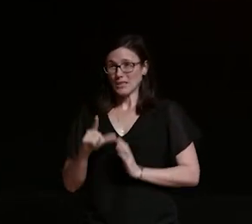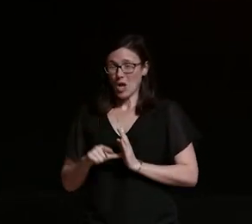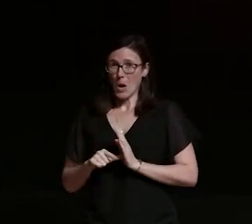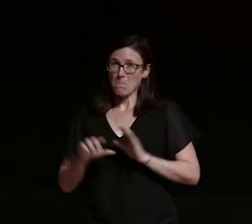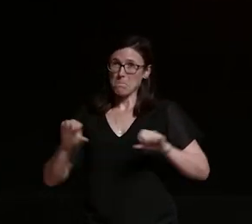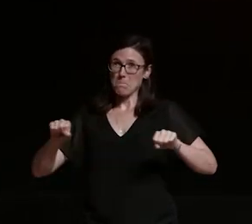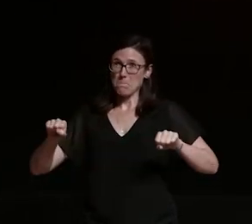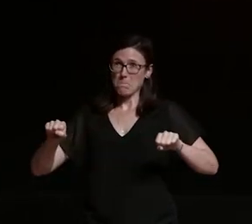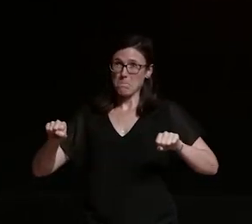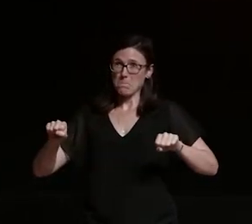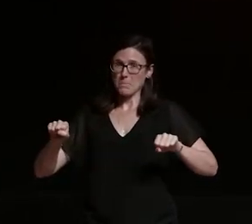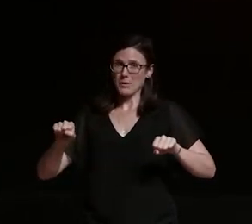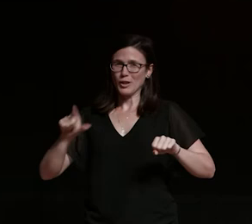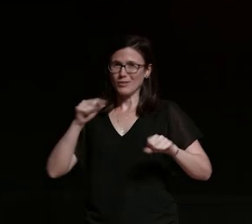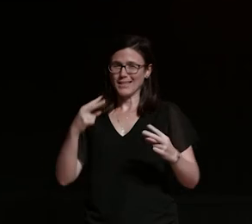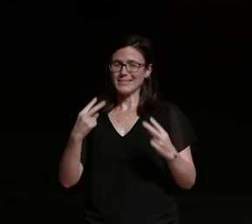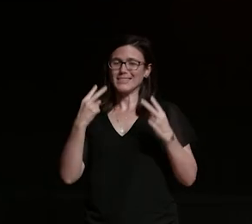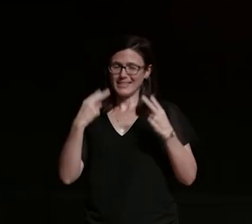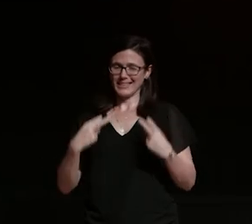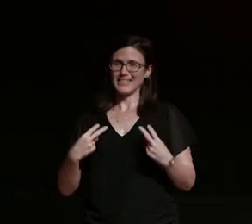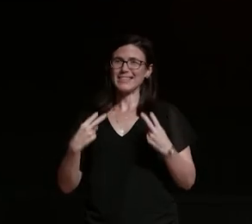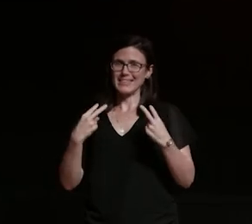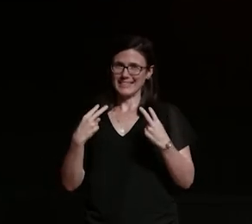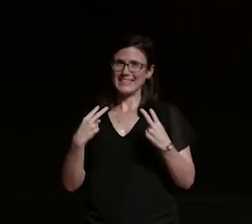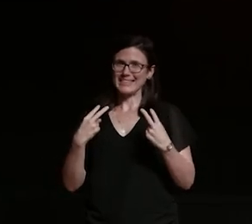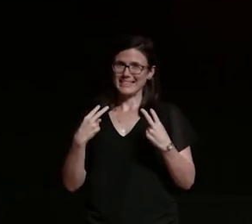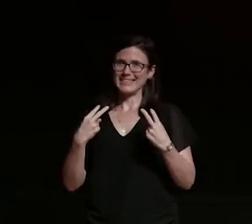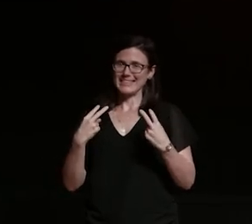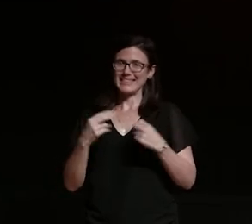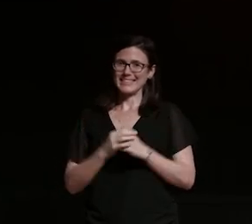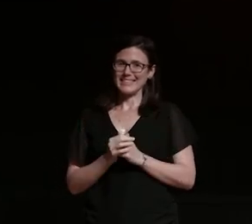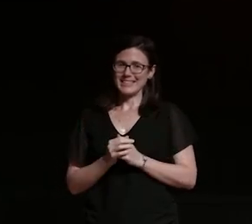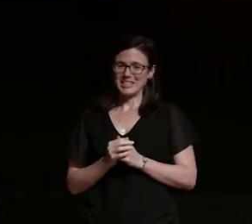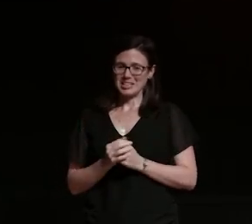but you can tell that from looking at me i've hardly got the hog in the shop right now